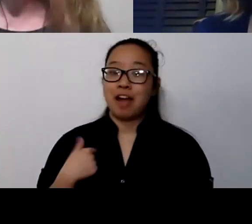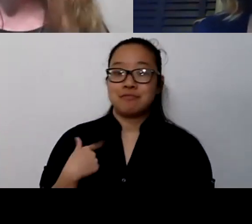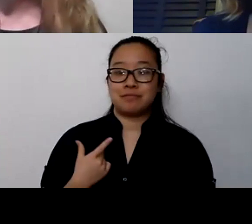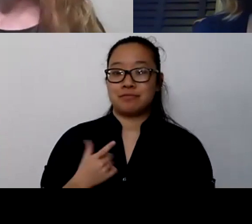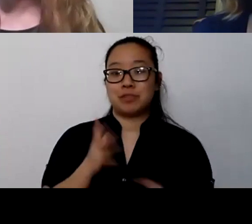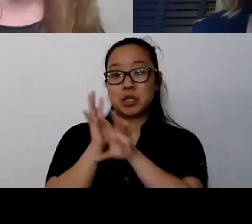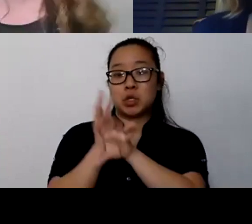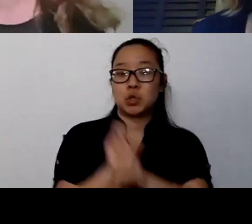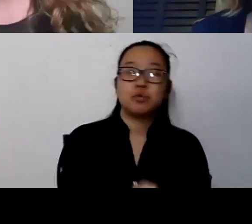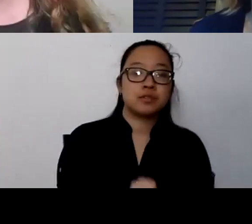touch my computer .